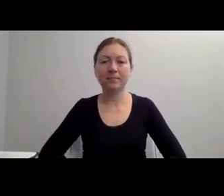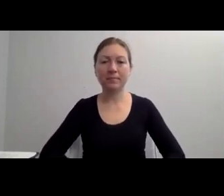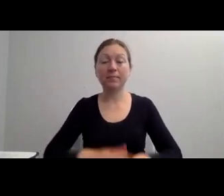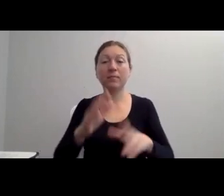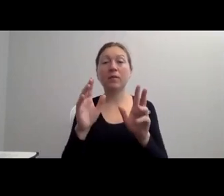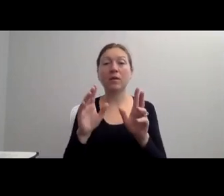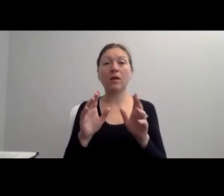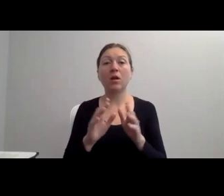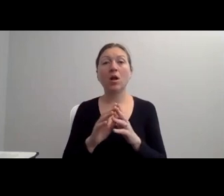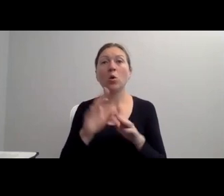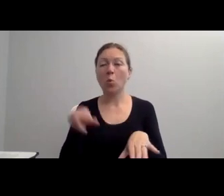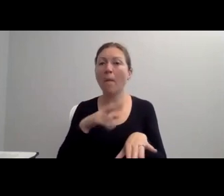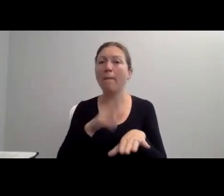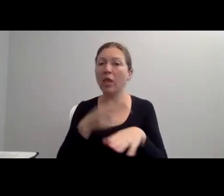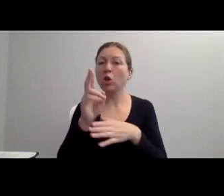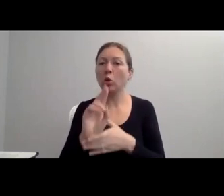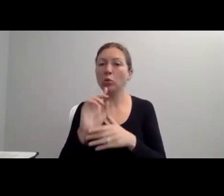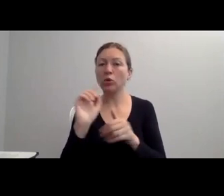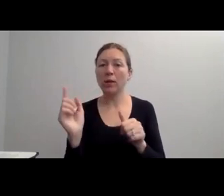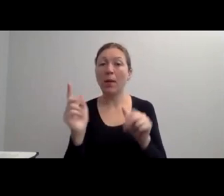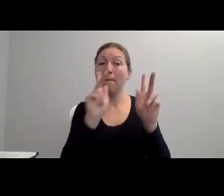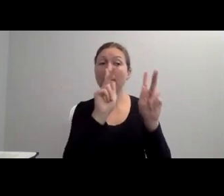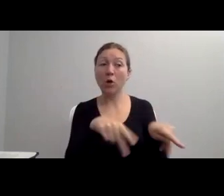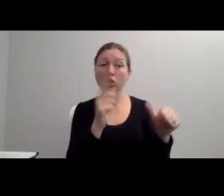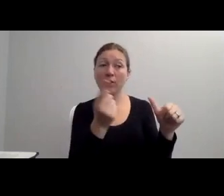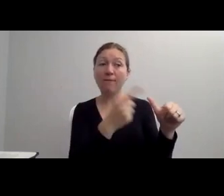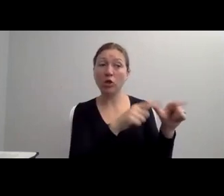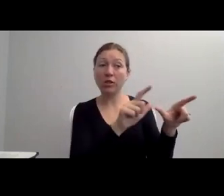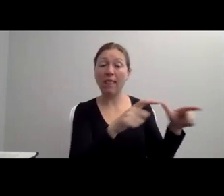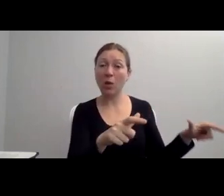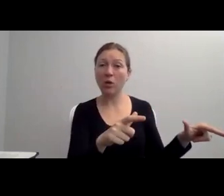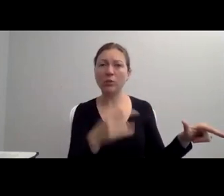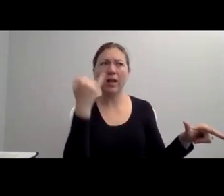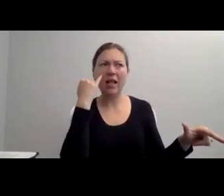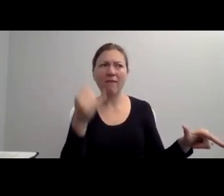">> THE MOVIE MARGARITA WITH A STRAW.